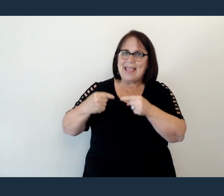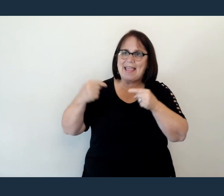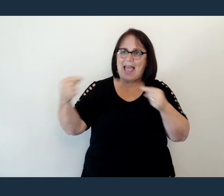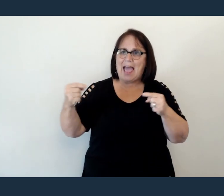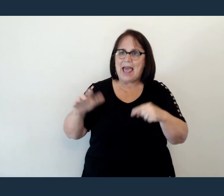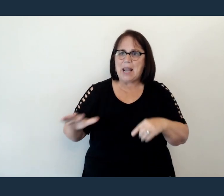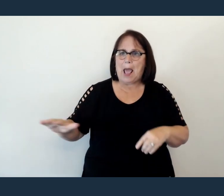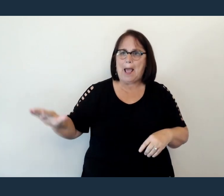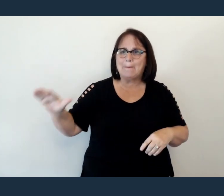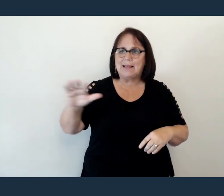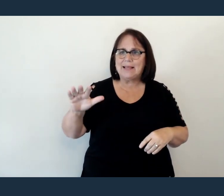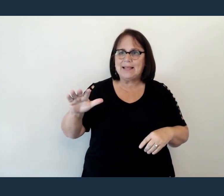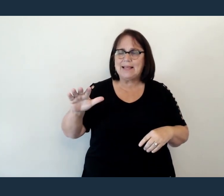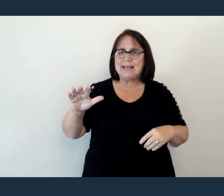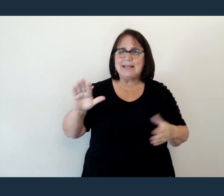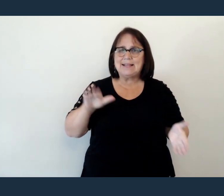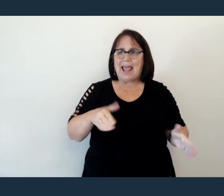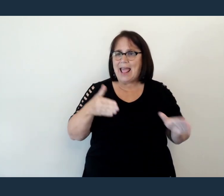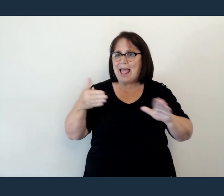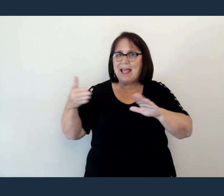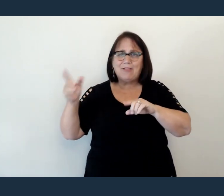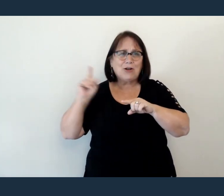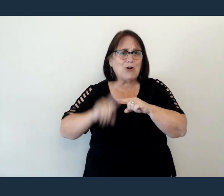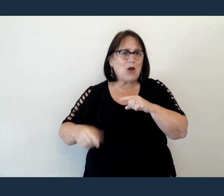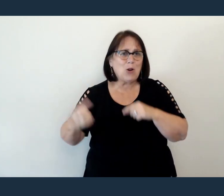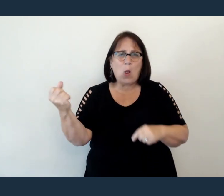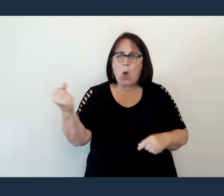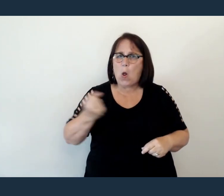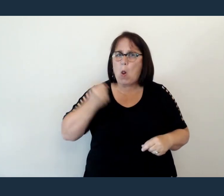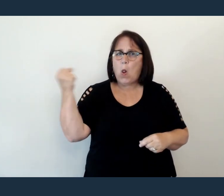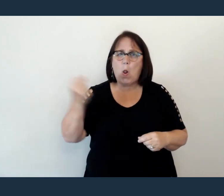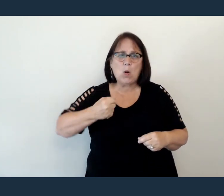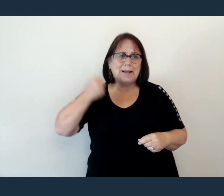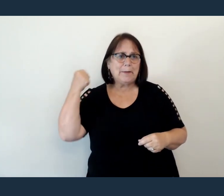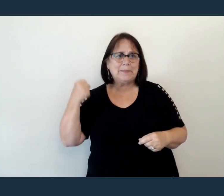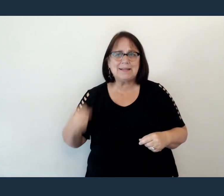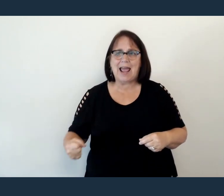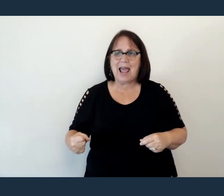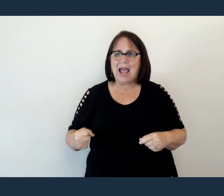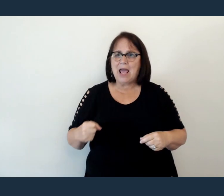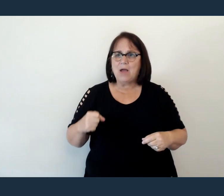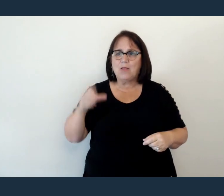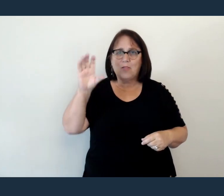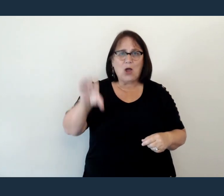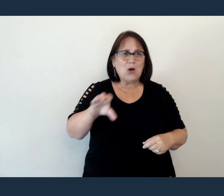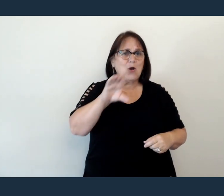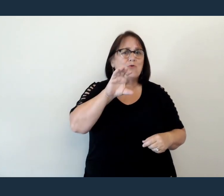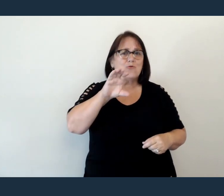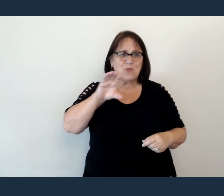Death could not hold Him down The cross was not enough